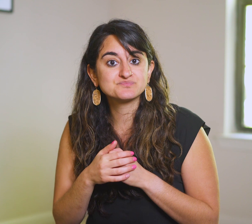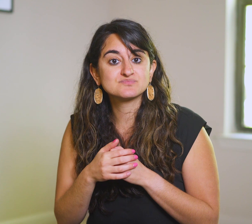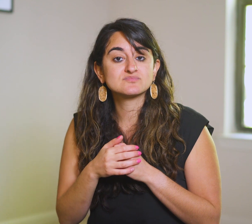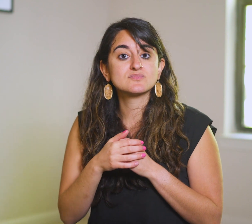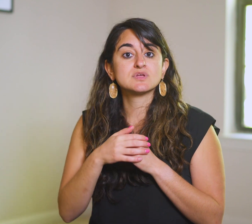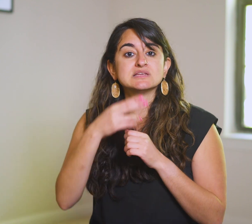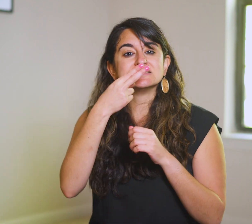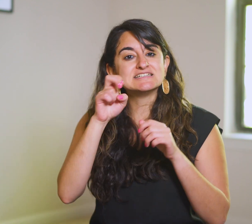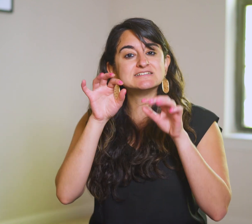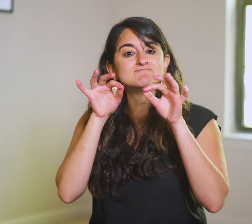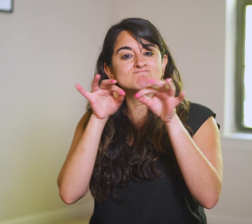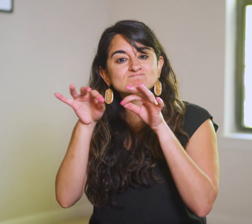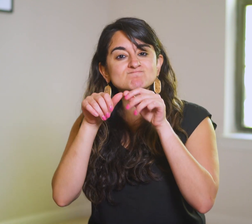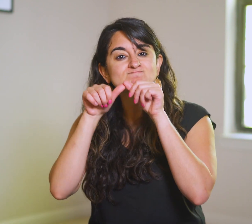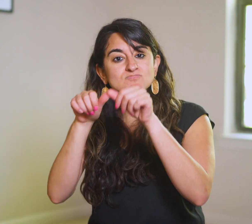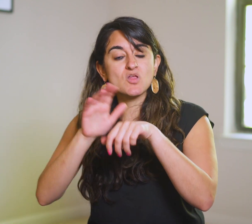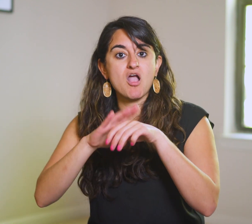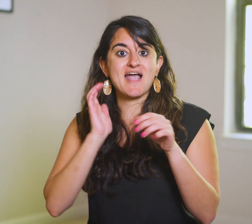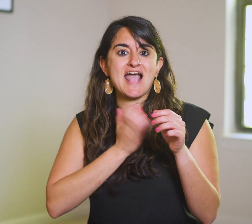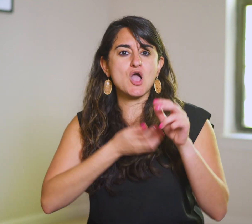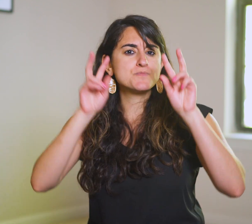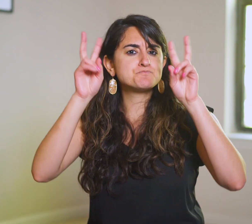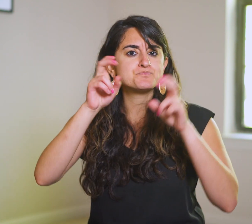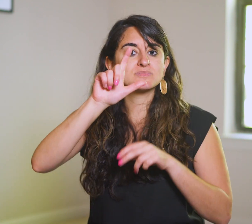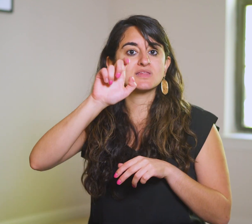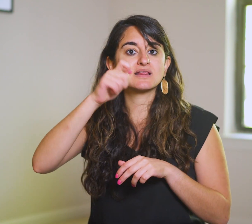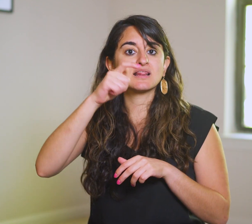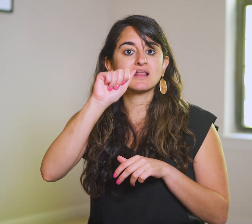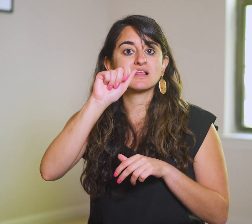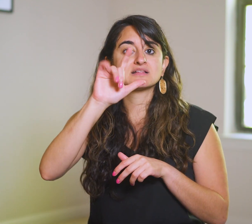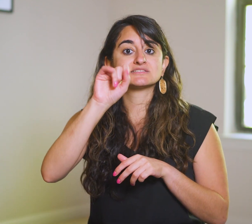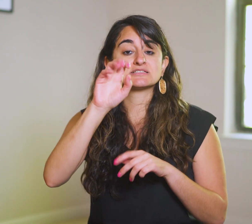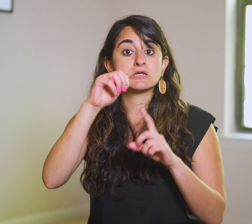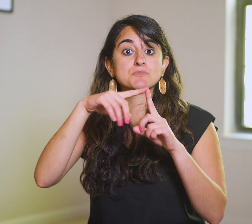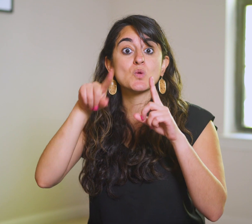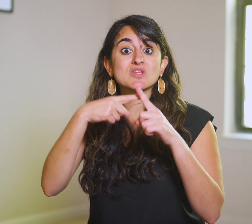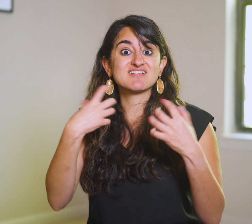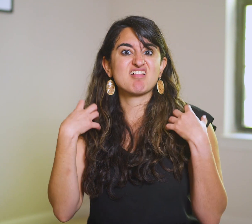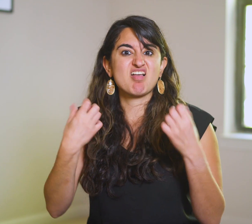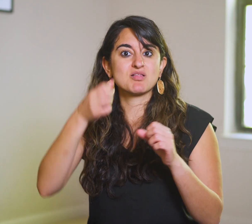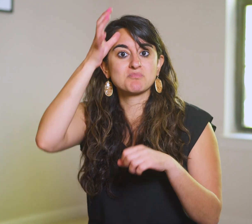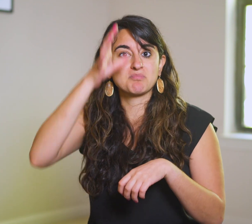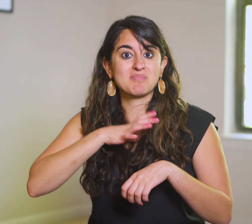He presses on their legalism when He heals a man